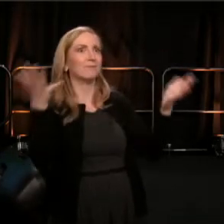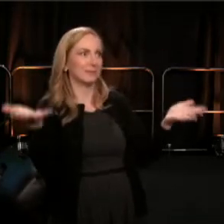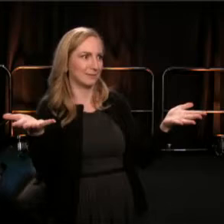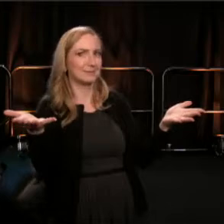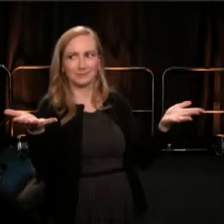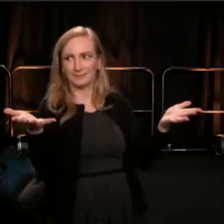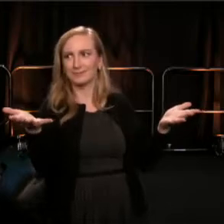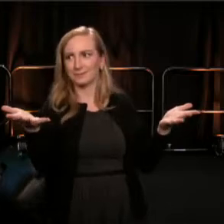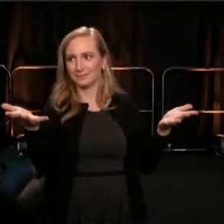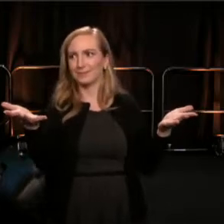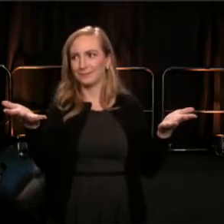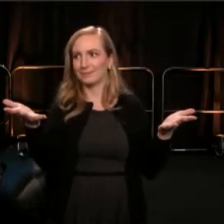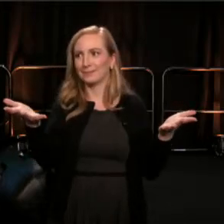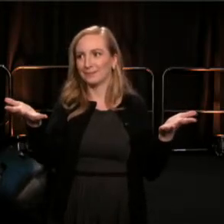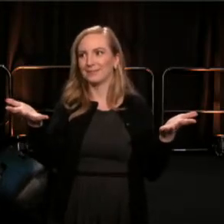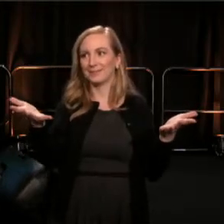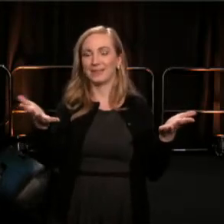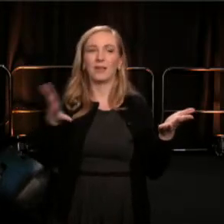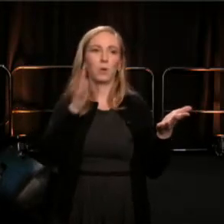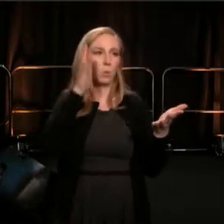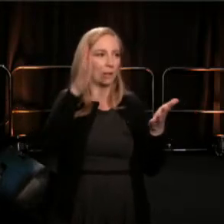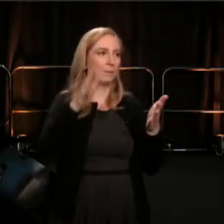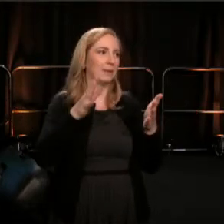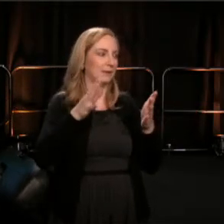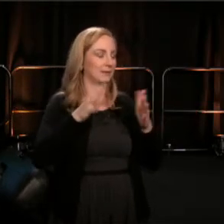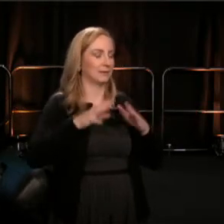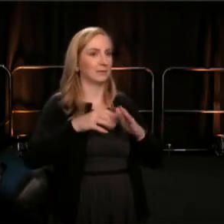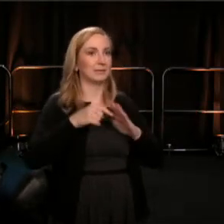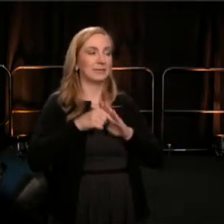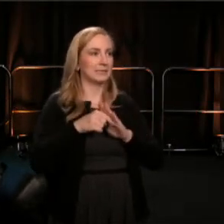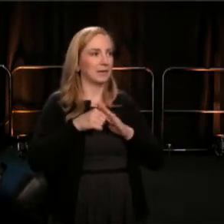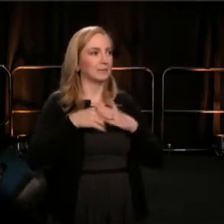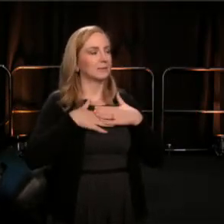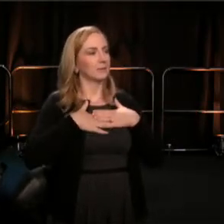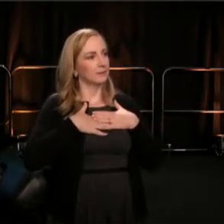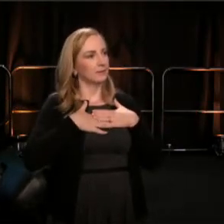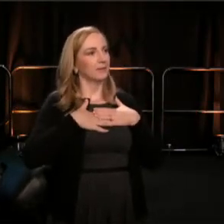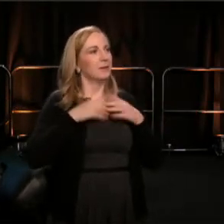It will be intense, but it will also be joyful and celebratory.